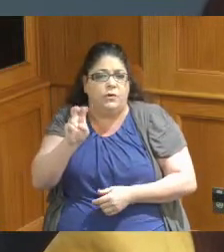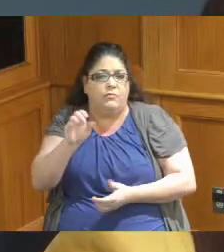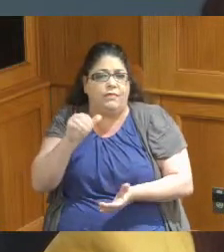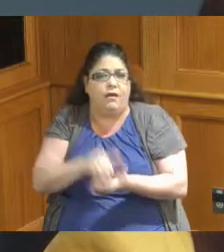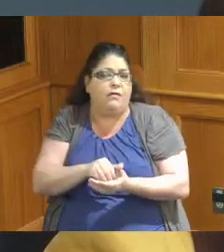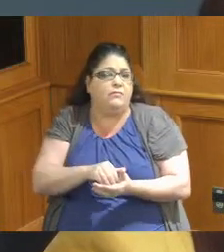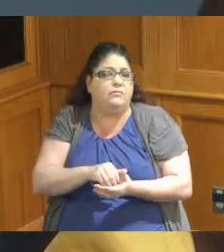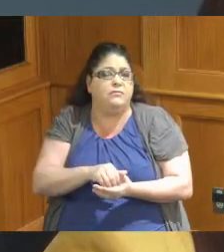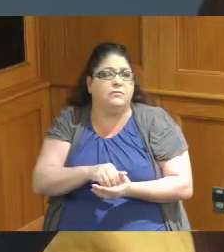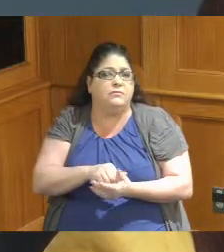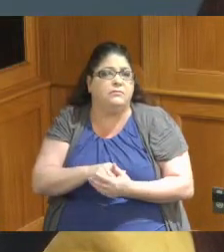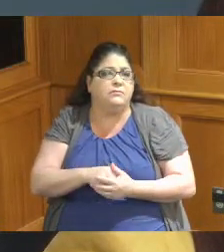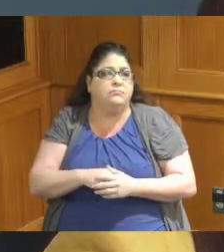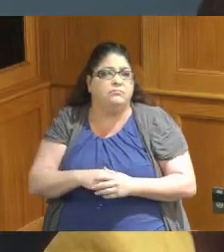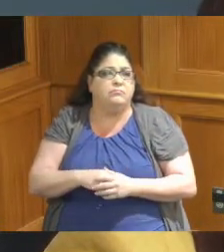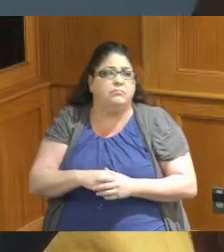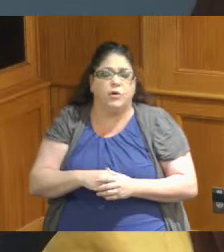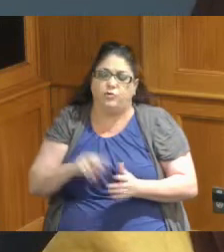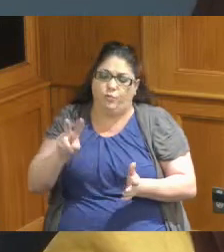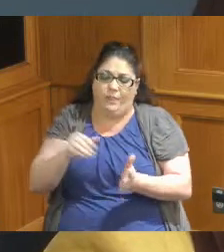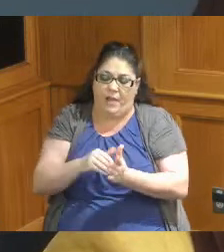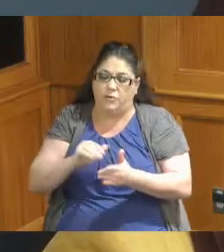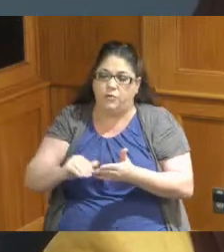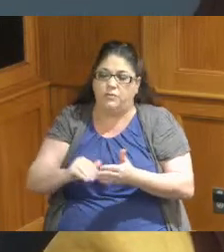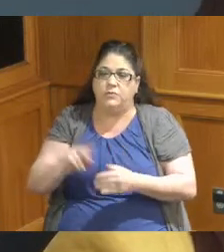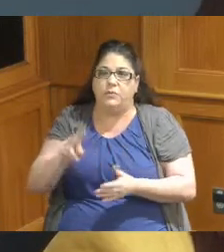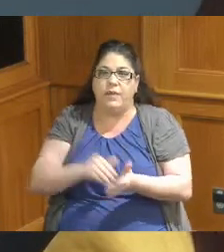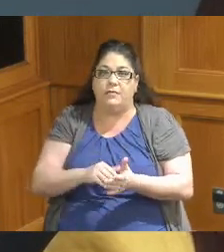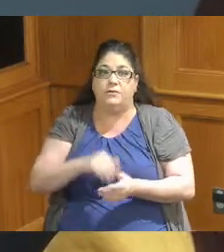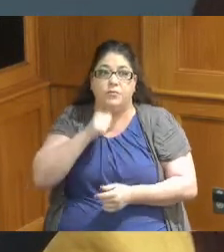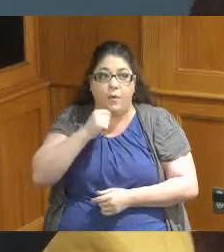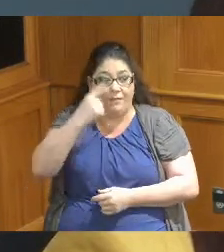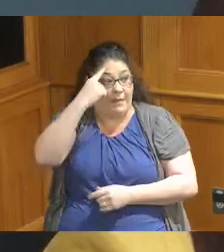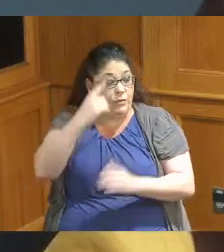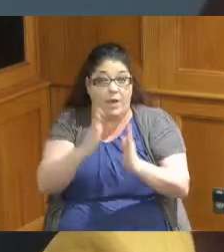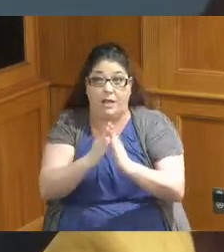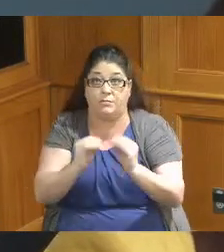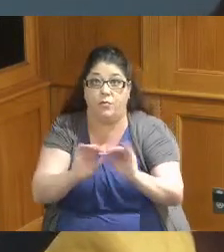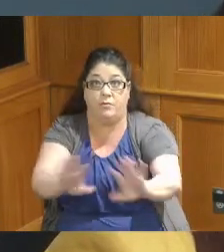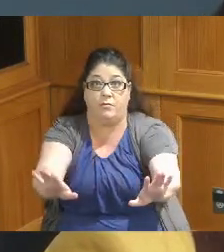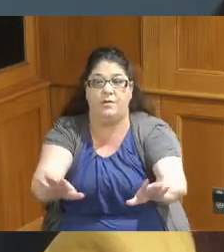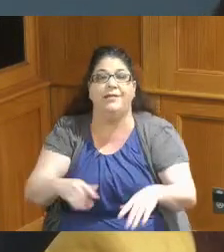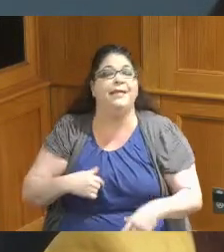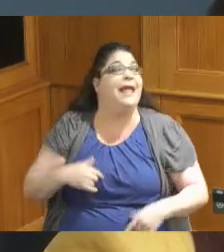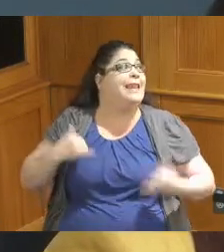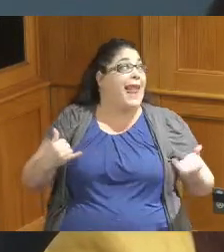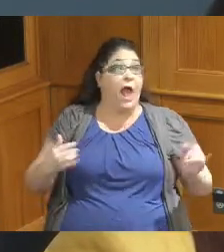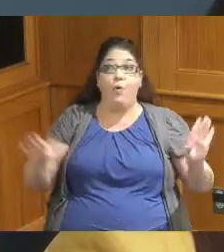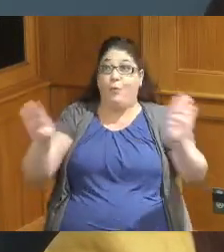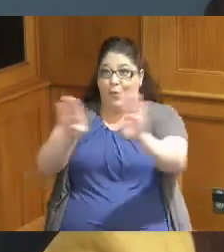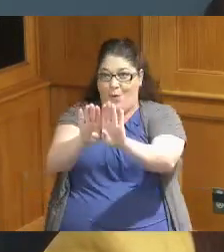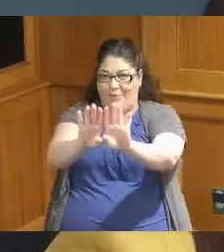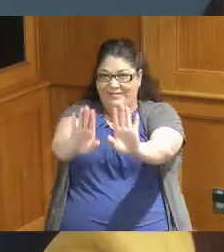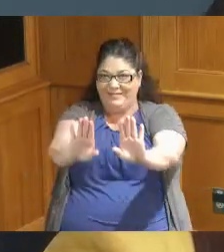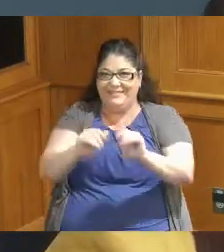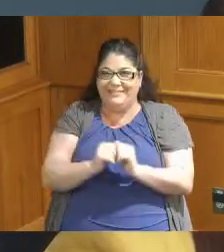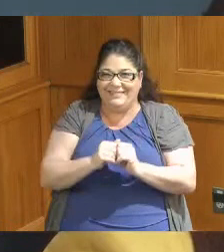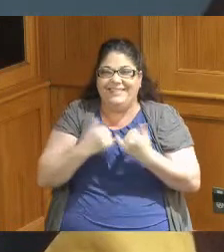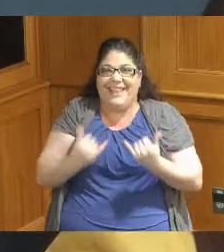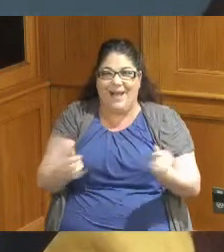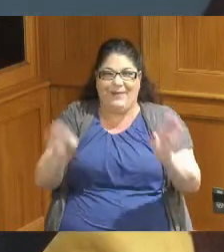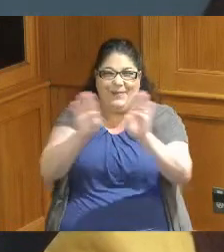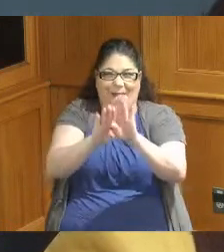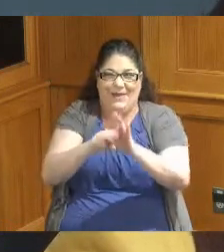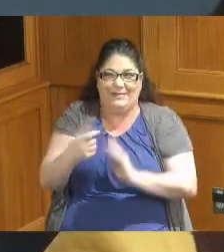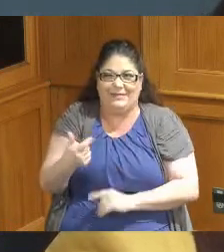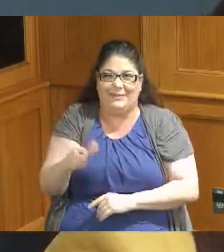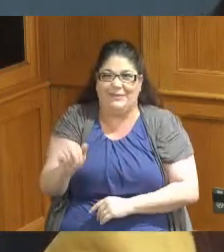all they had for don't think about it but Grant is currently closed I know I know but thank you